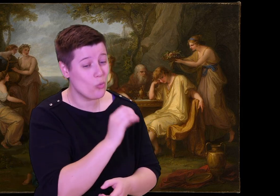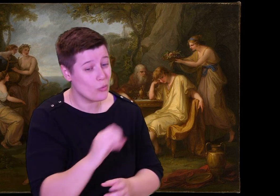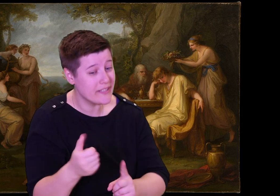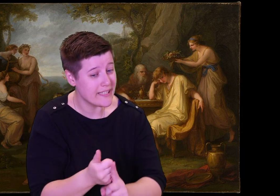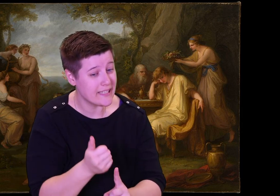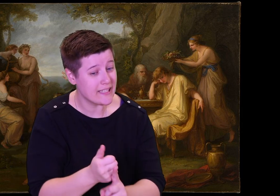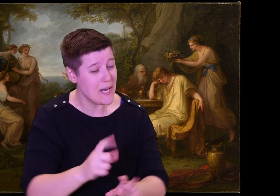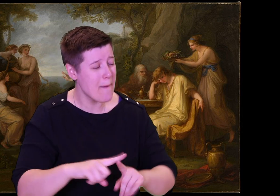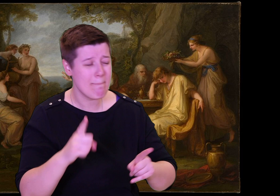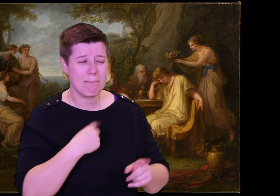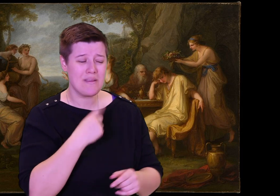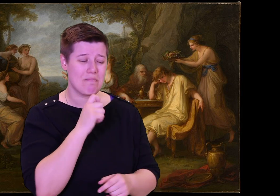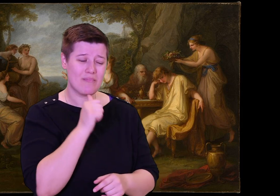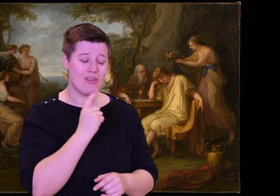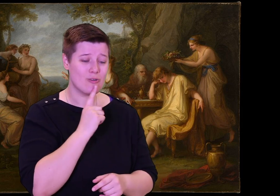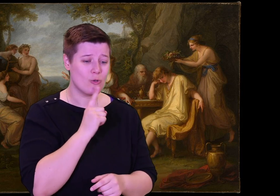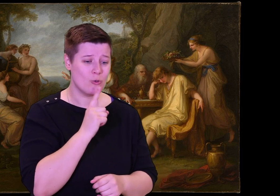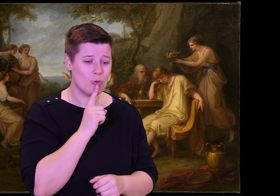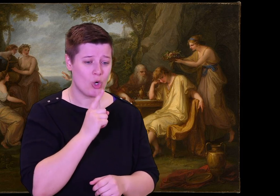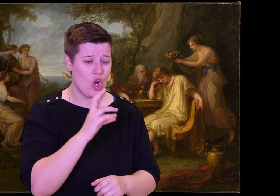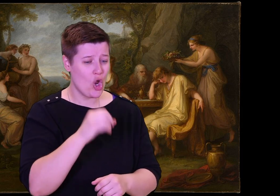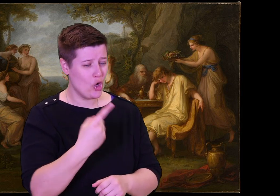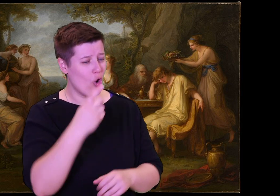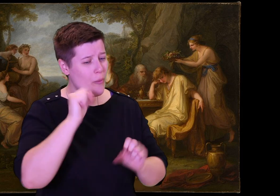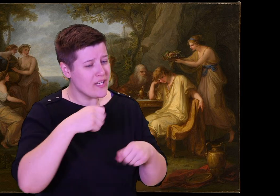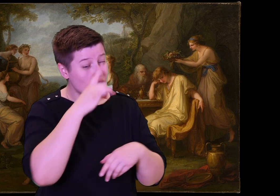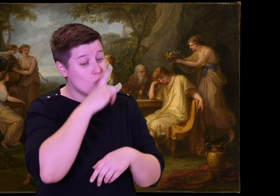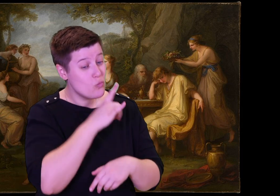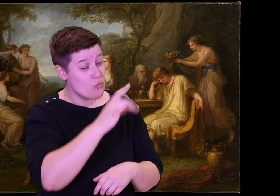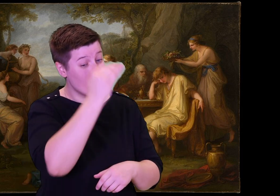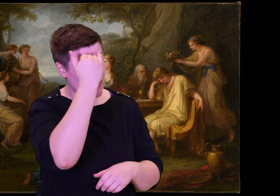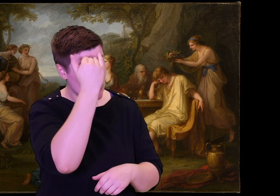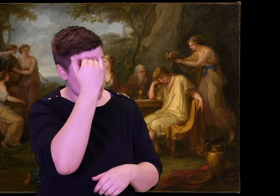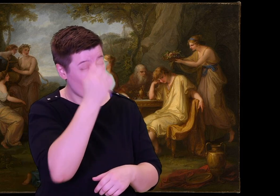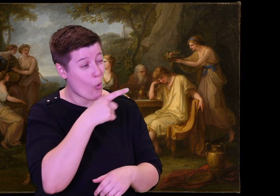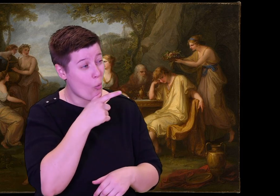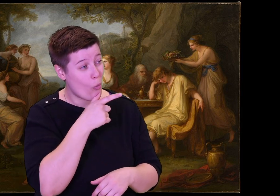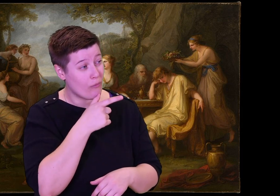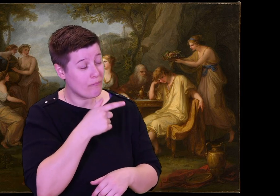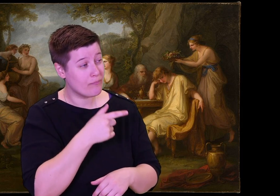My mother says that I am his son, but I cannot be sure, since no one knows his own begetting.